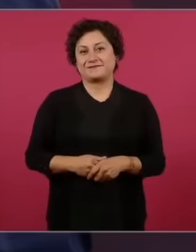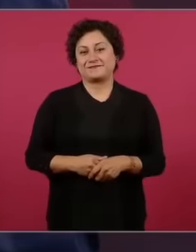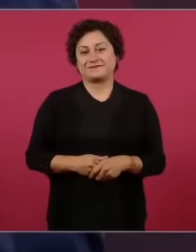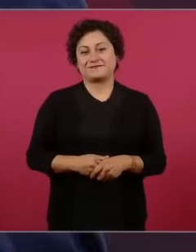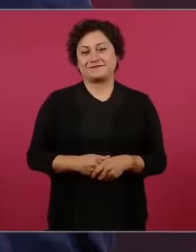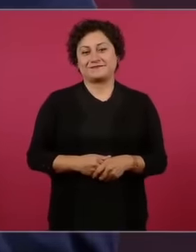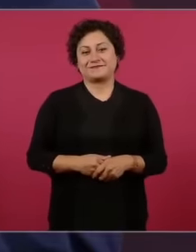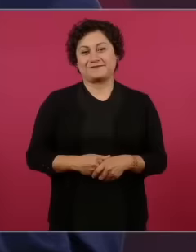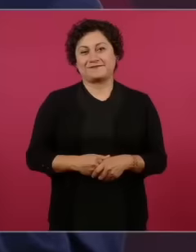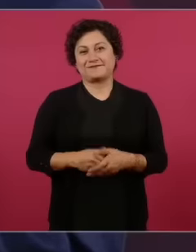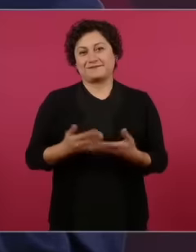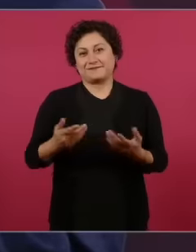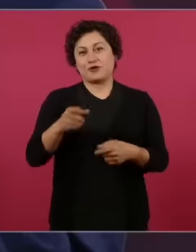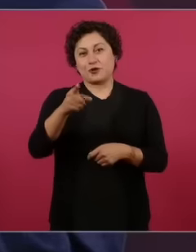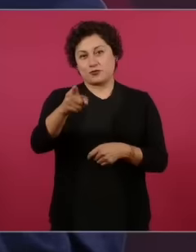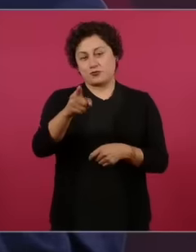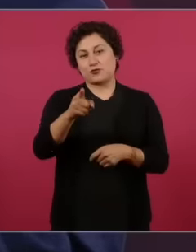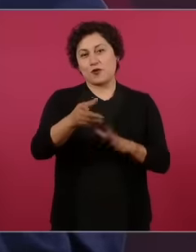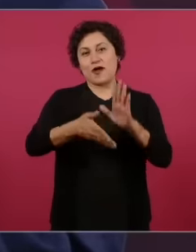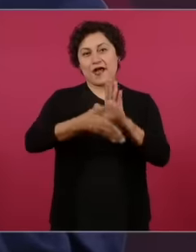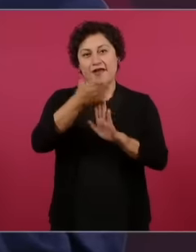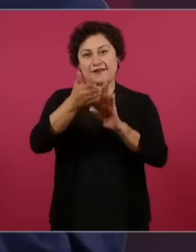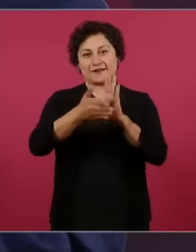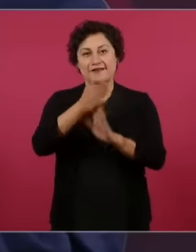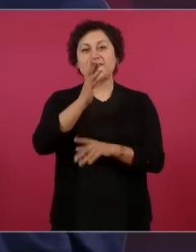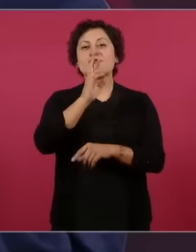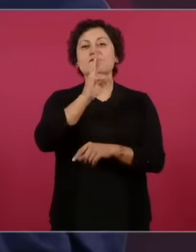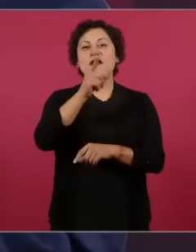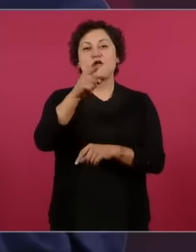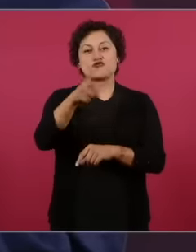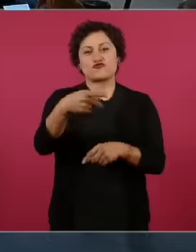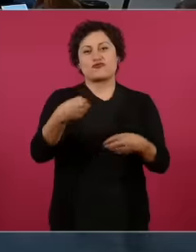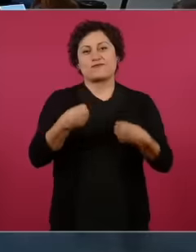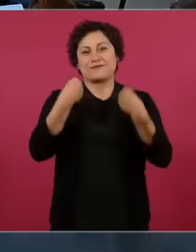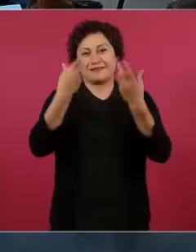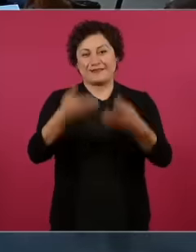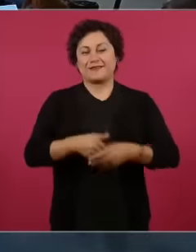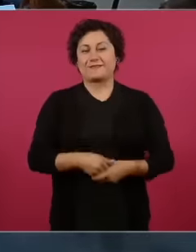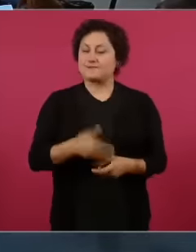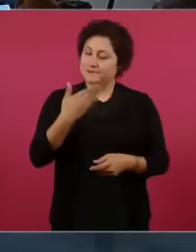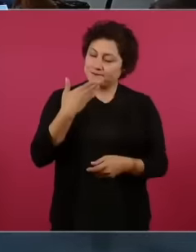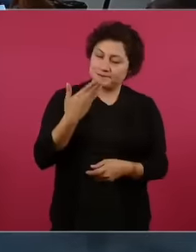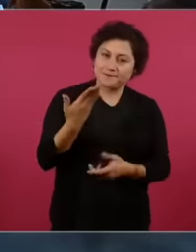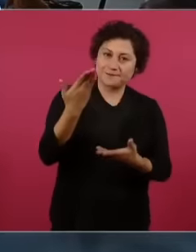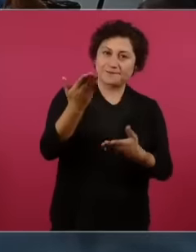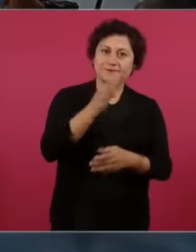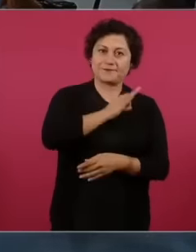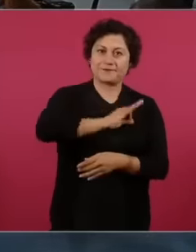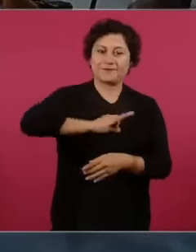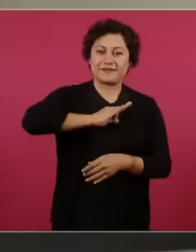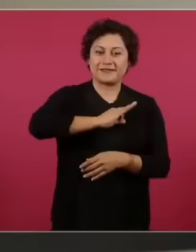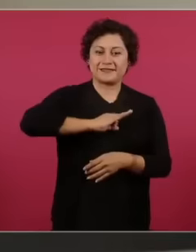of your own destiny, eh. Very good and congratulations on this one.